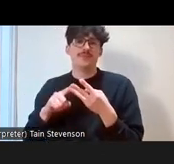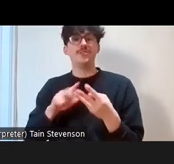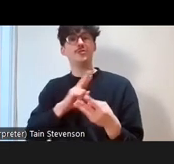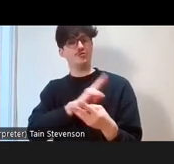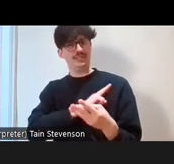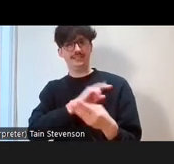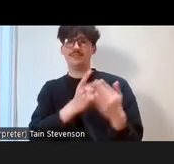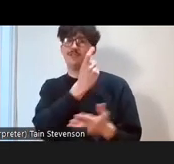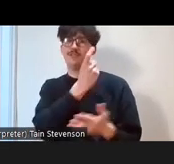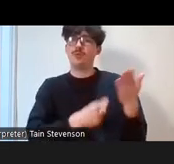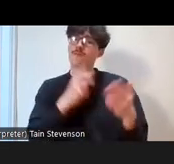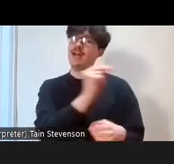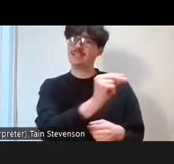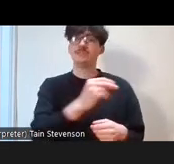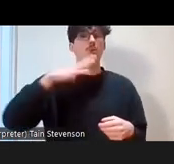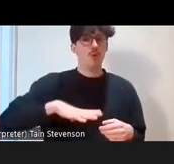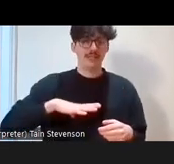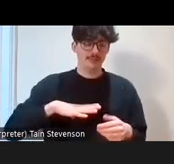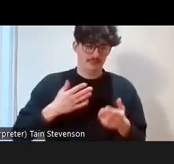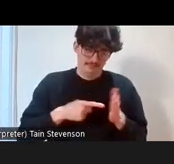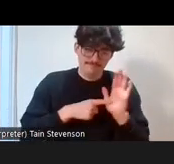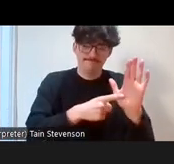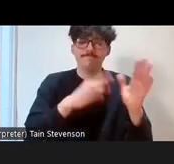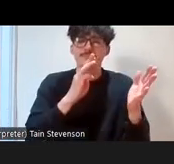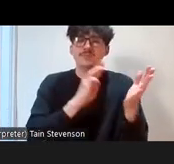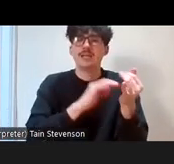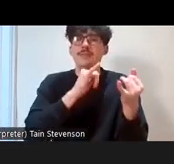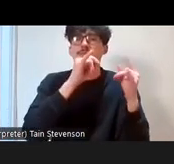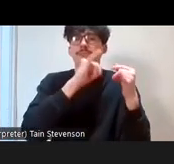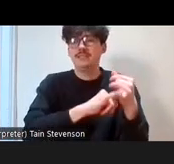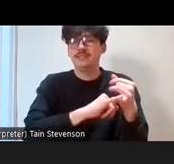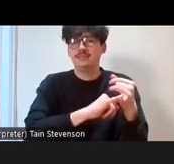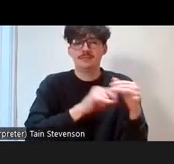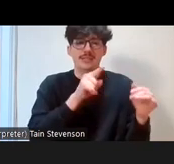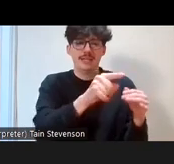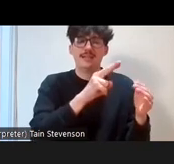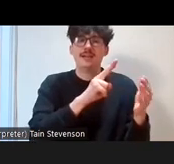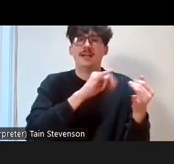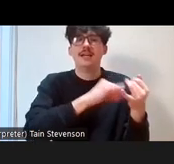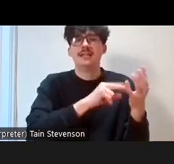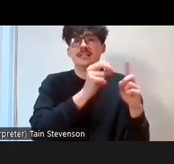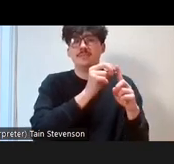report was we wanted to get it in front of MSPs at the SNP National Conference because we want